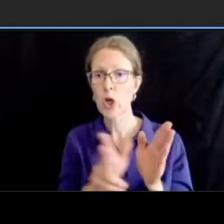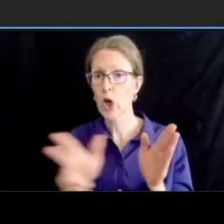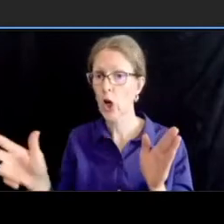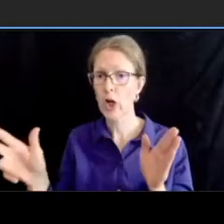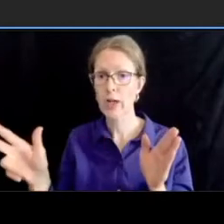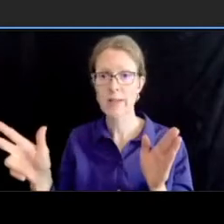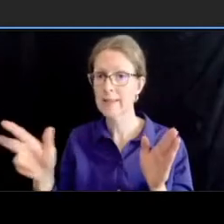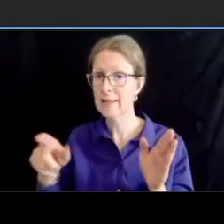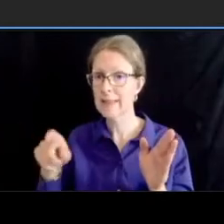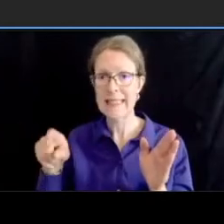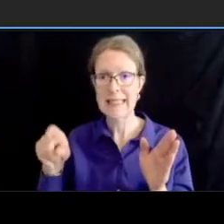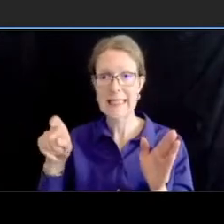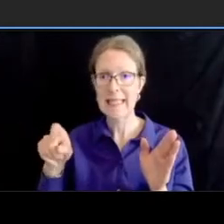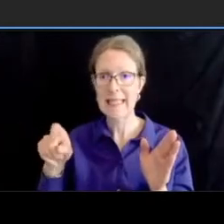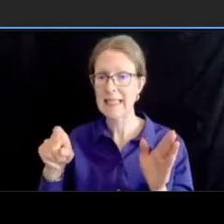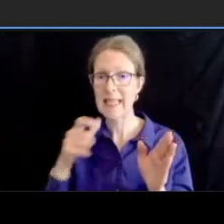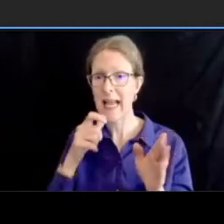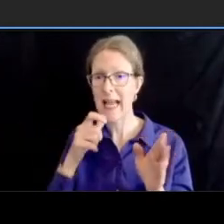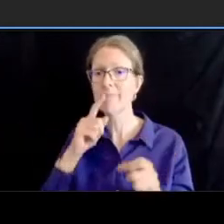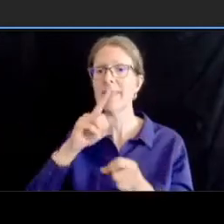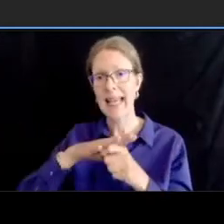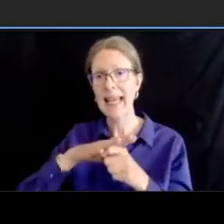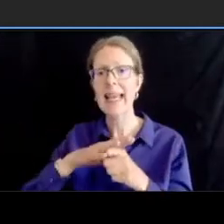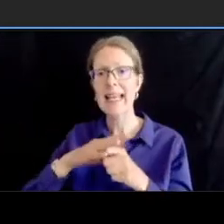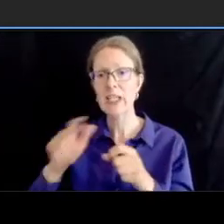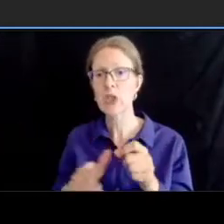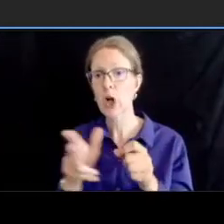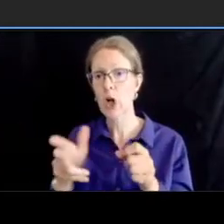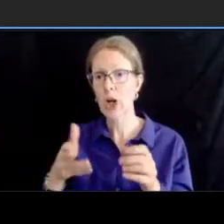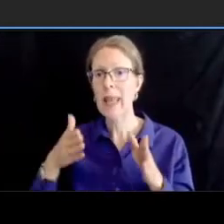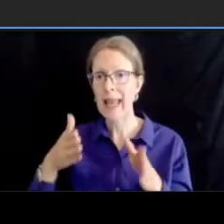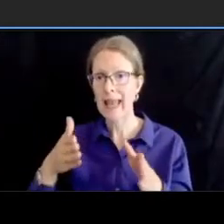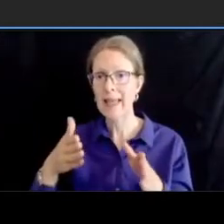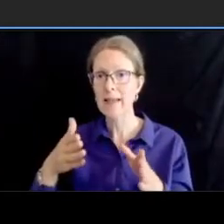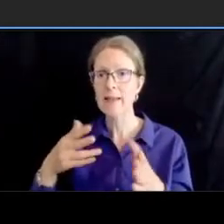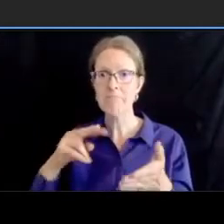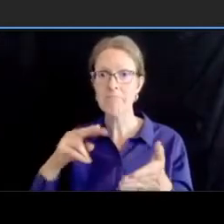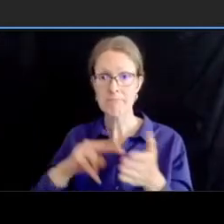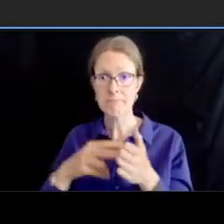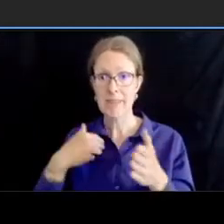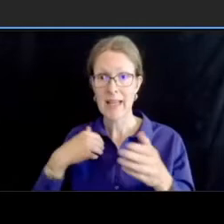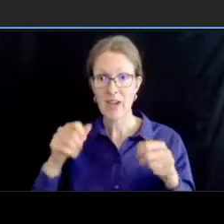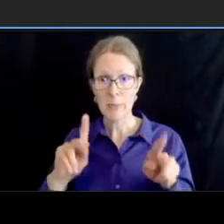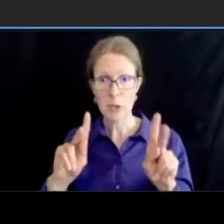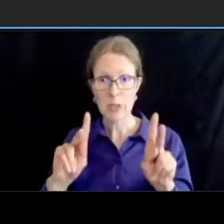which affords the opportunity to put some uh parking and pick up drop off space on again we're